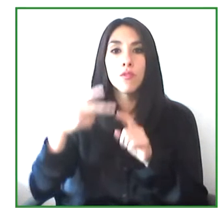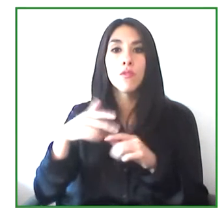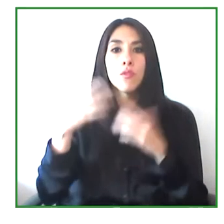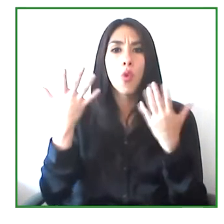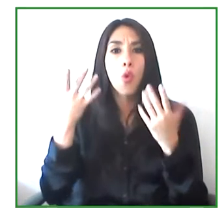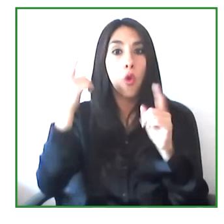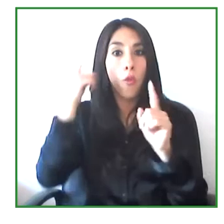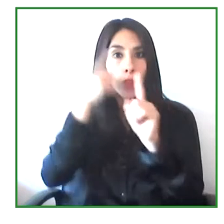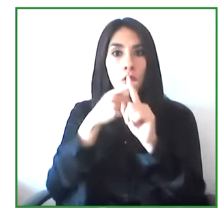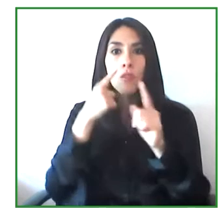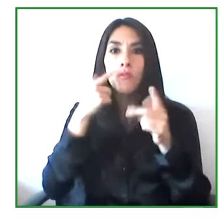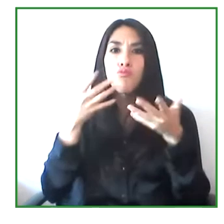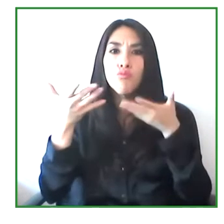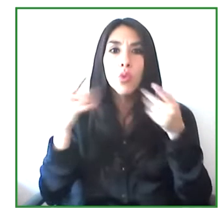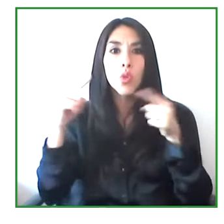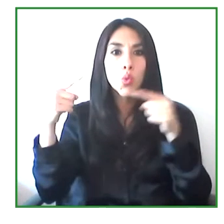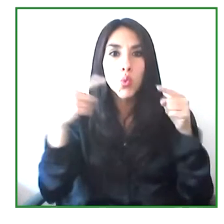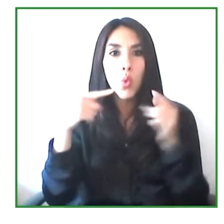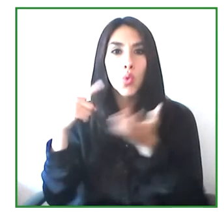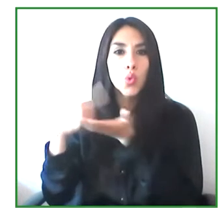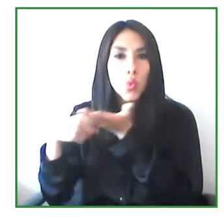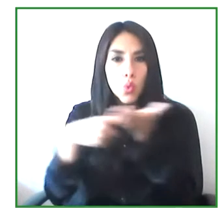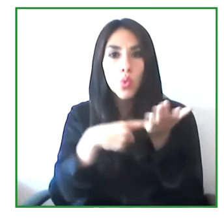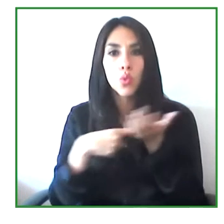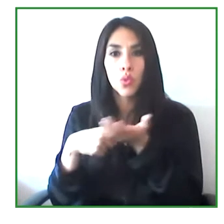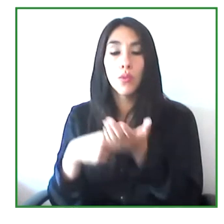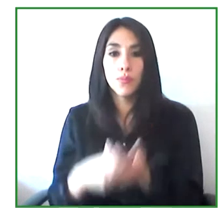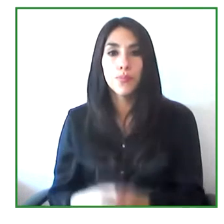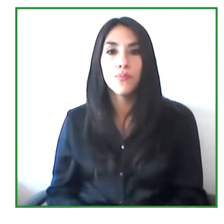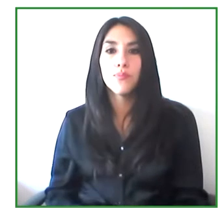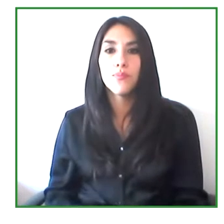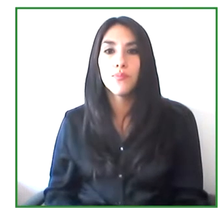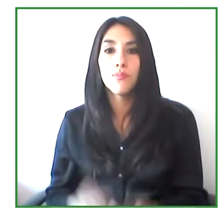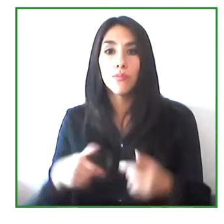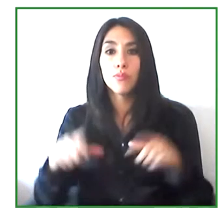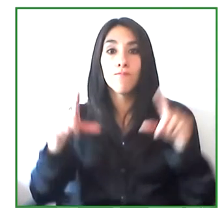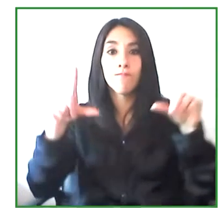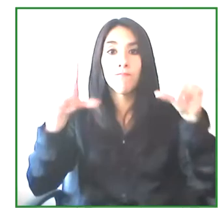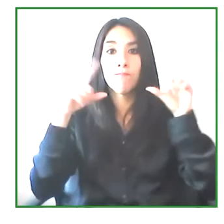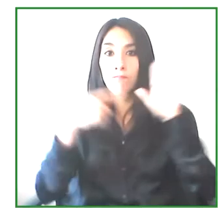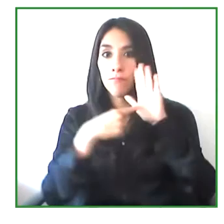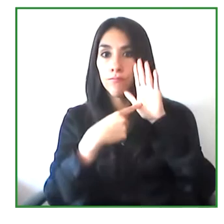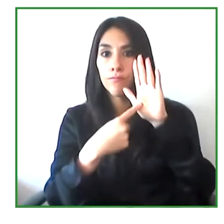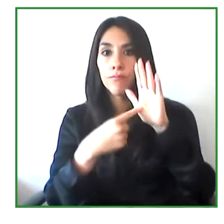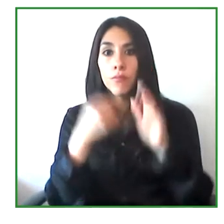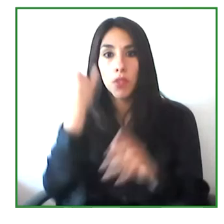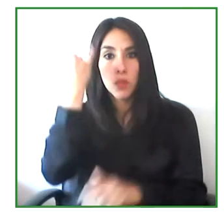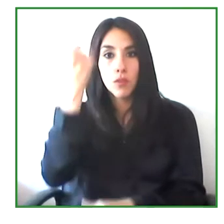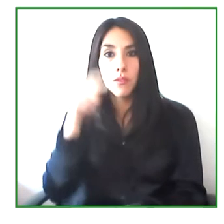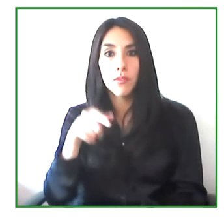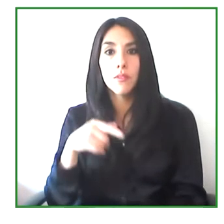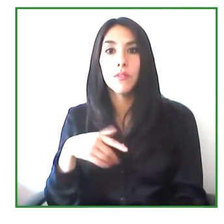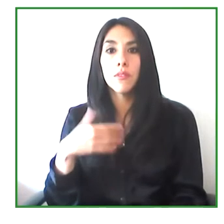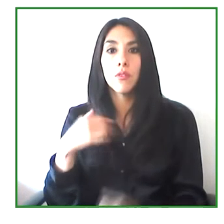The aim of this conversation is to talk about the possible impacts that these initiatives might have so they can be replicated